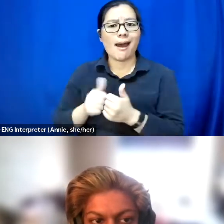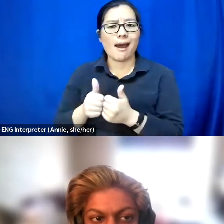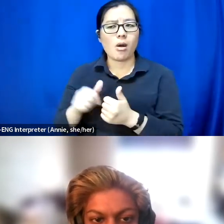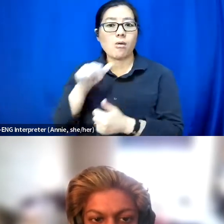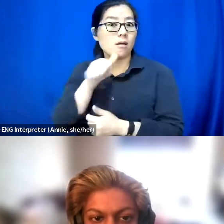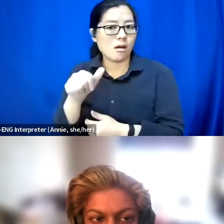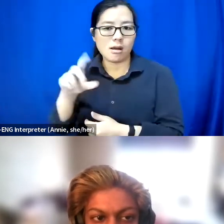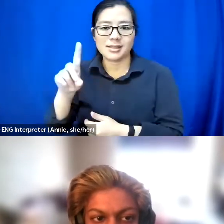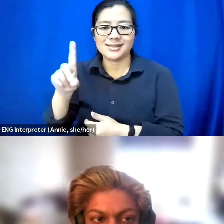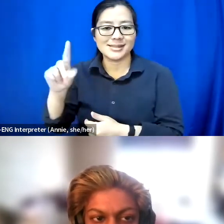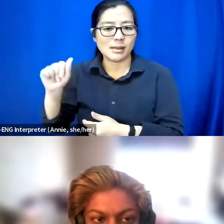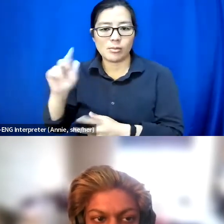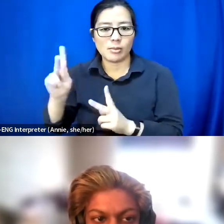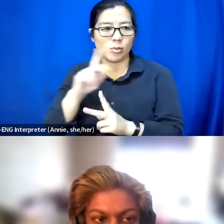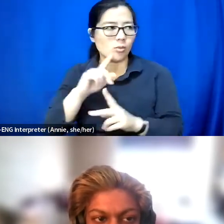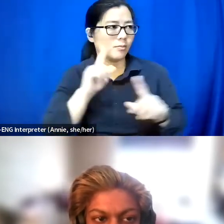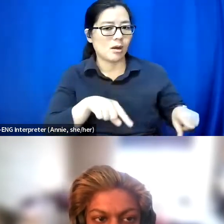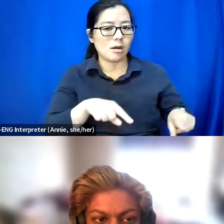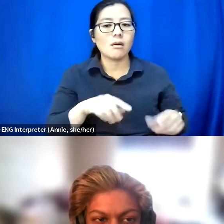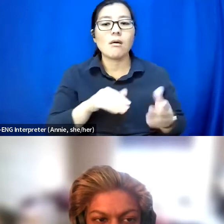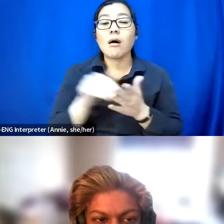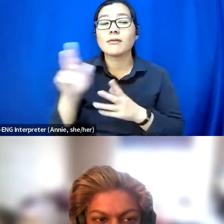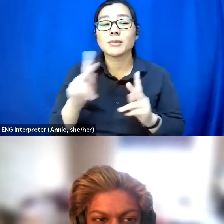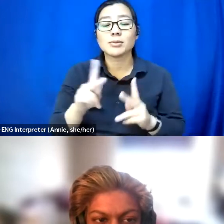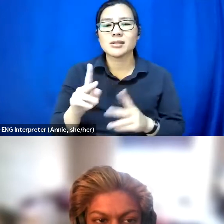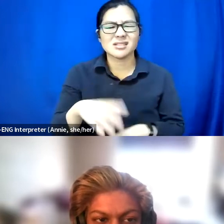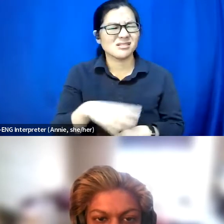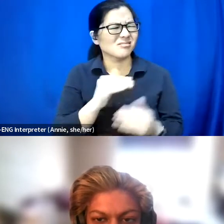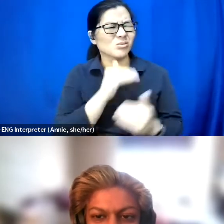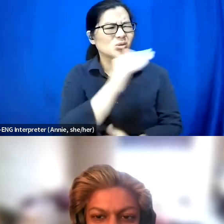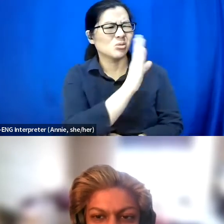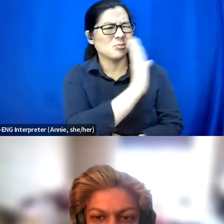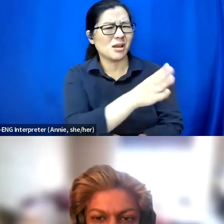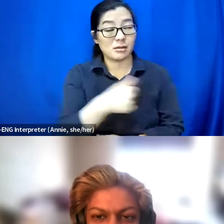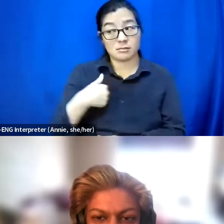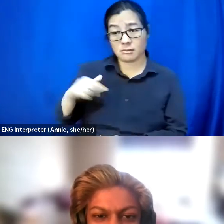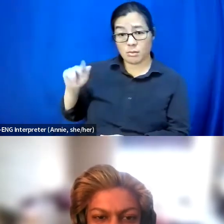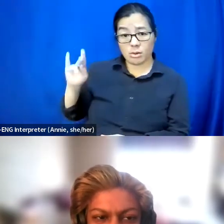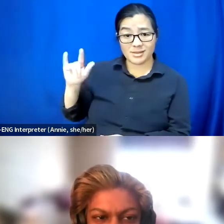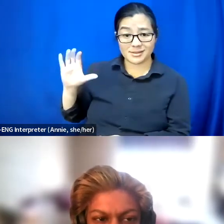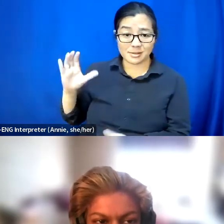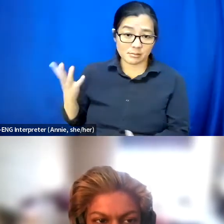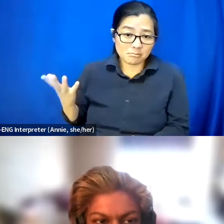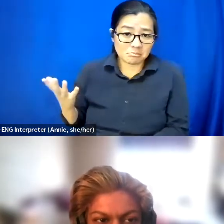I get told that I'm too blunt a lot. I'm autistic, so sometimes in writing, it doesn't always come across.